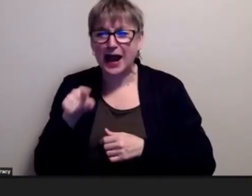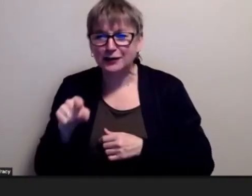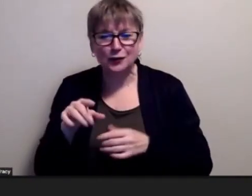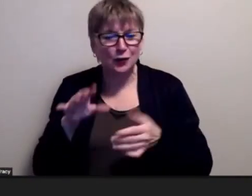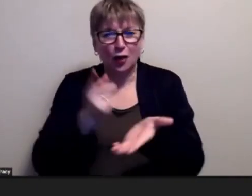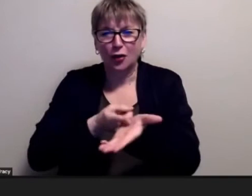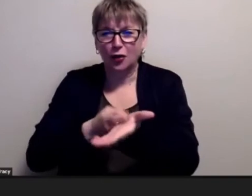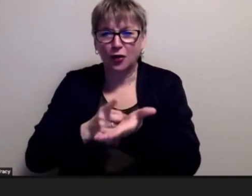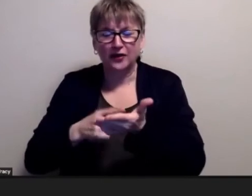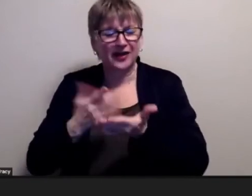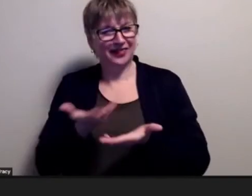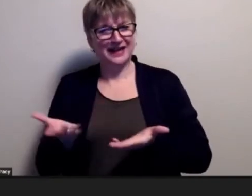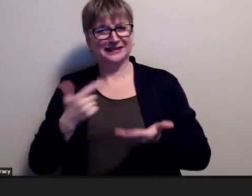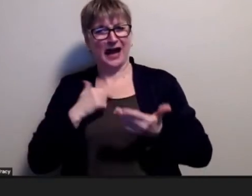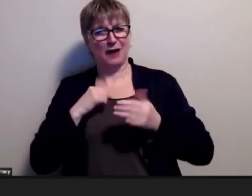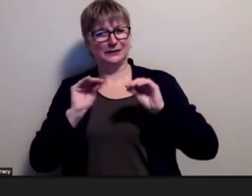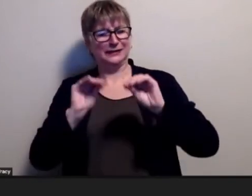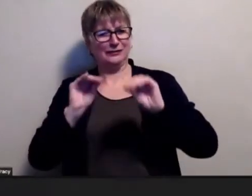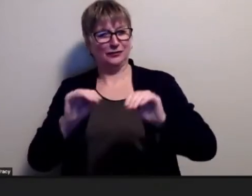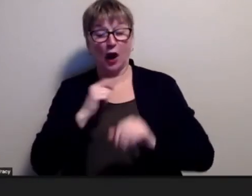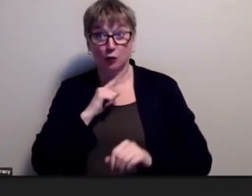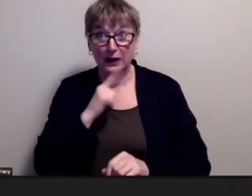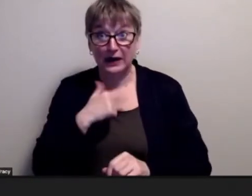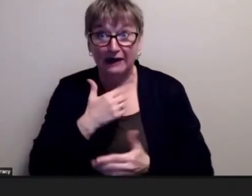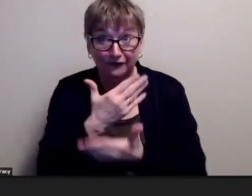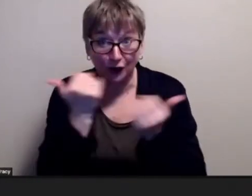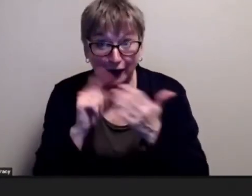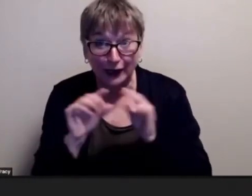and i haven't even forgotten i've talked to you but you remembered all this